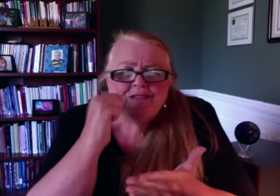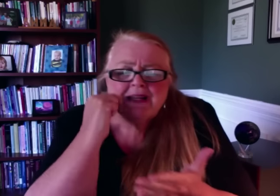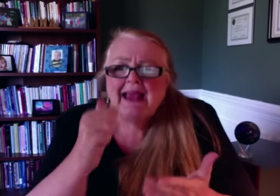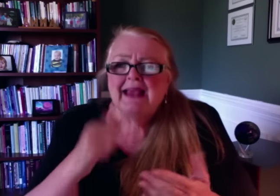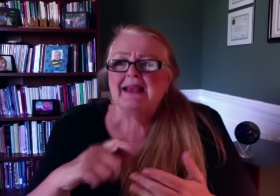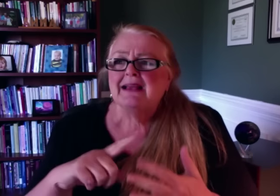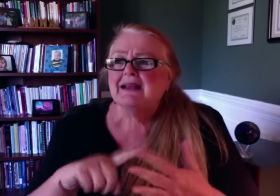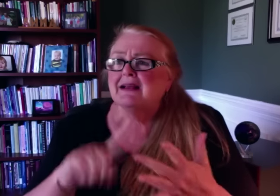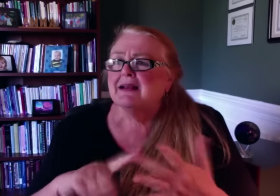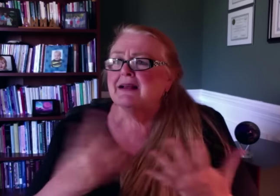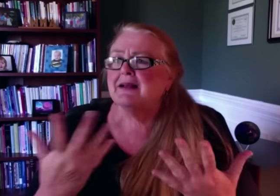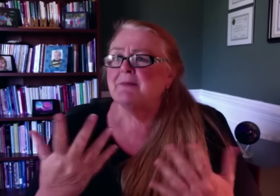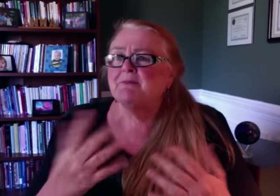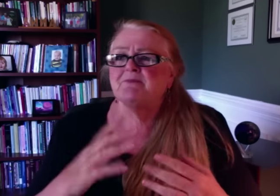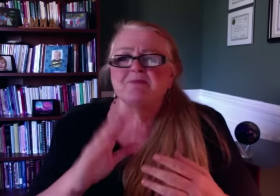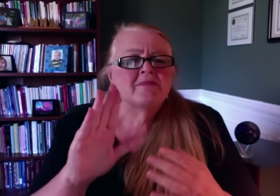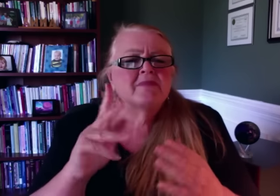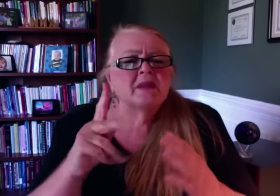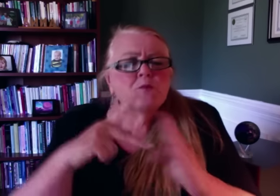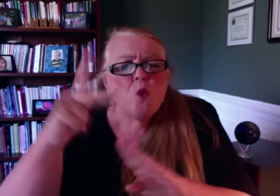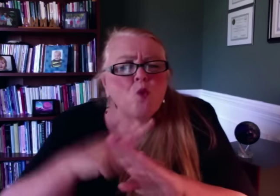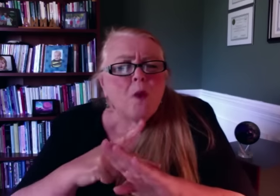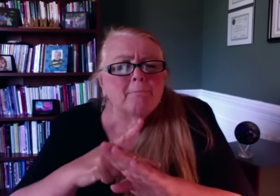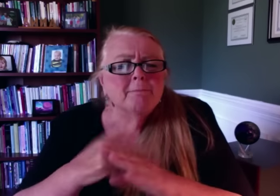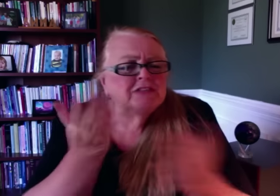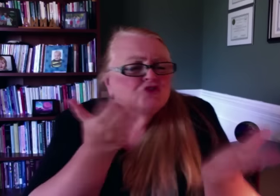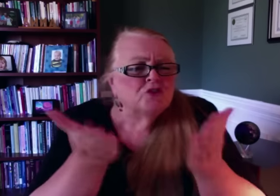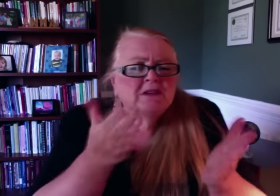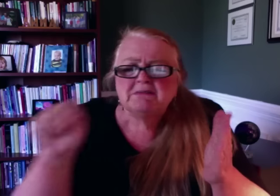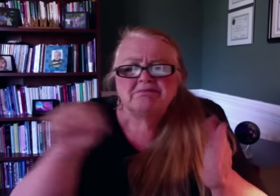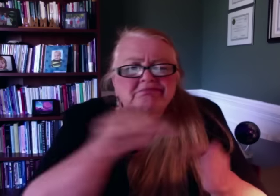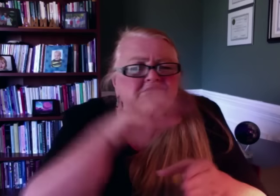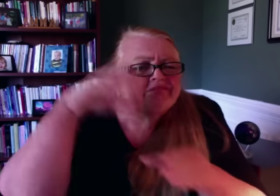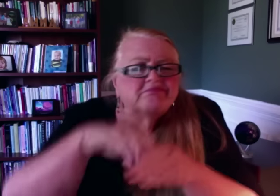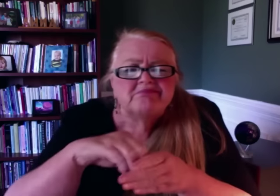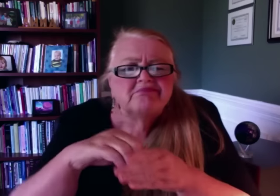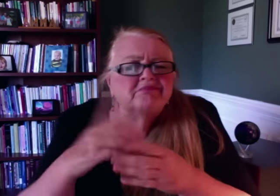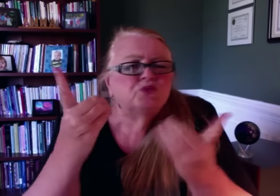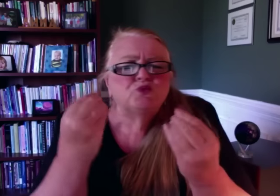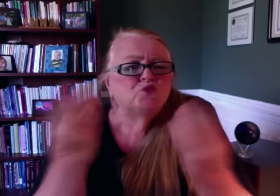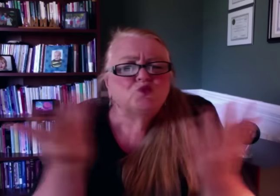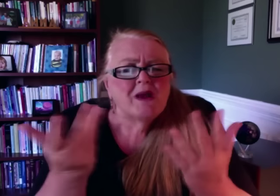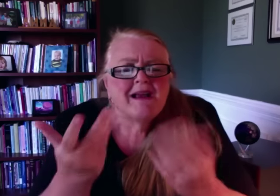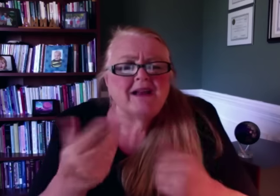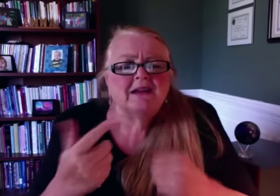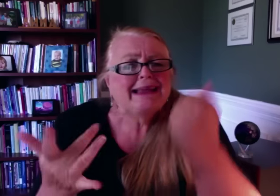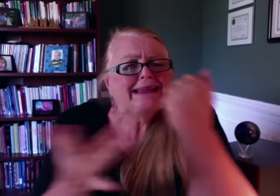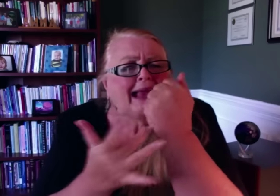nature of emails and correspondence we receive and process. I learned about the programs and services that RID offers, and what is their scope of work.